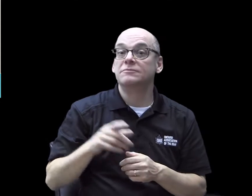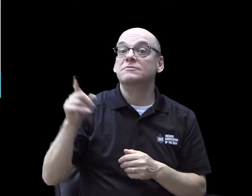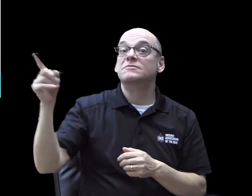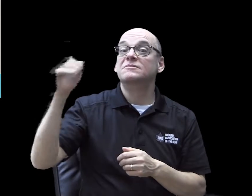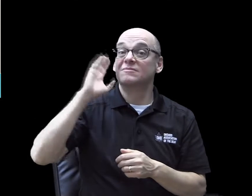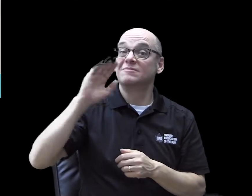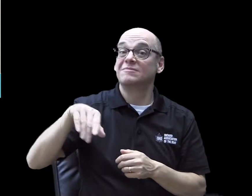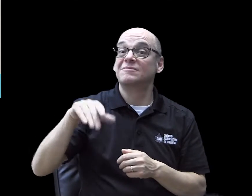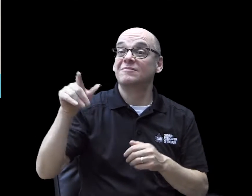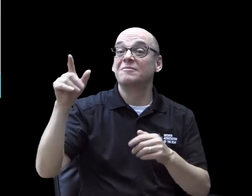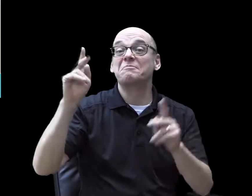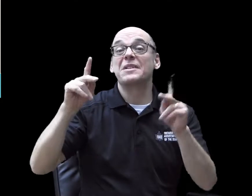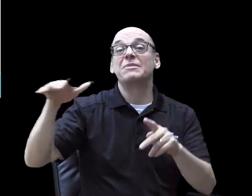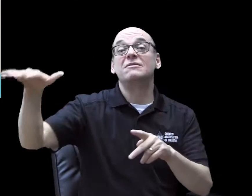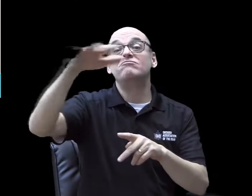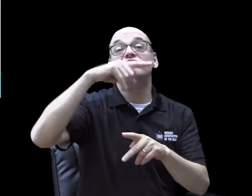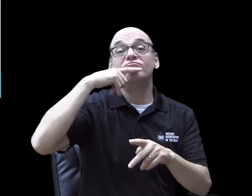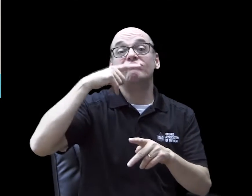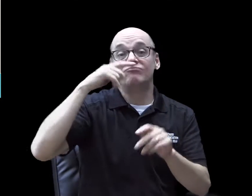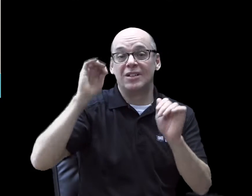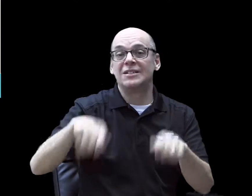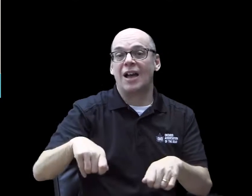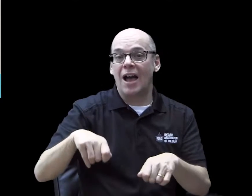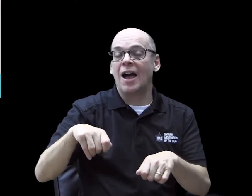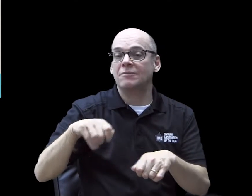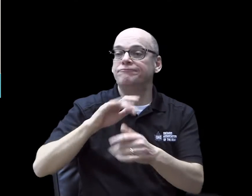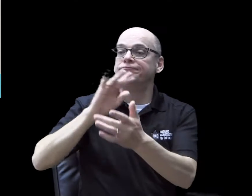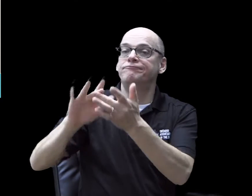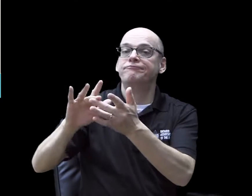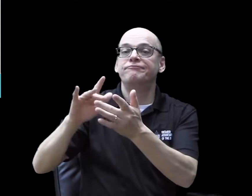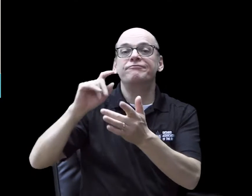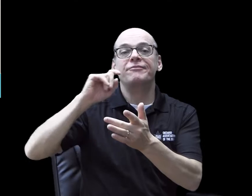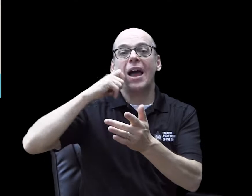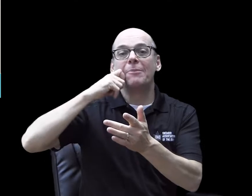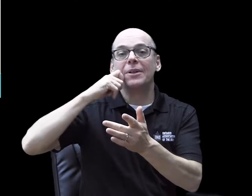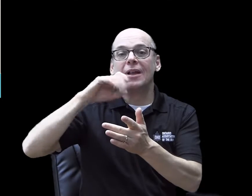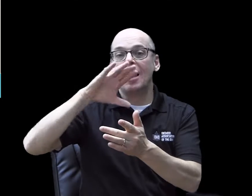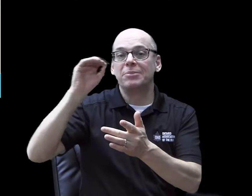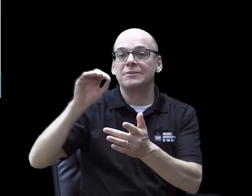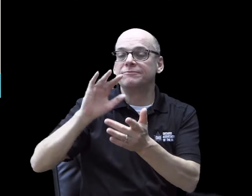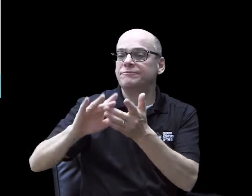Did you know that hearing people have been accessing these sessions to learn more about